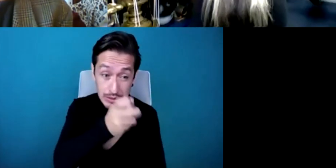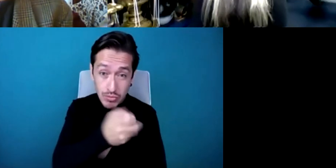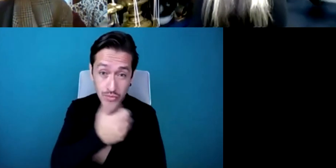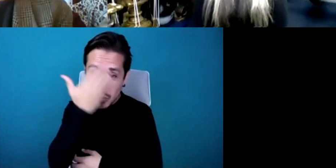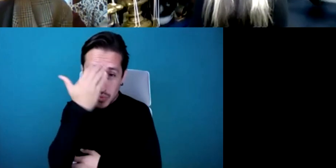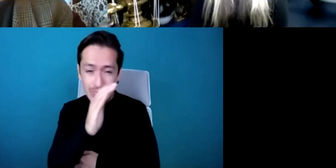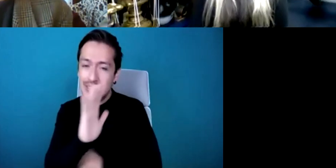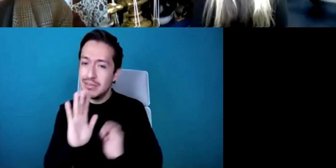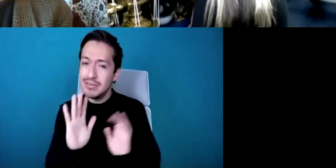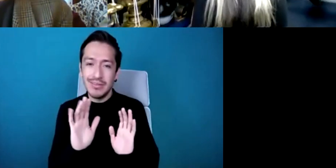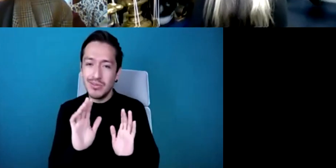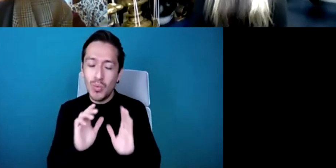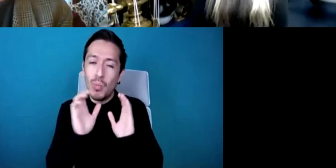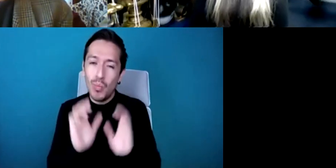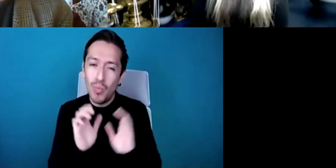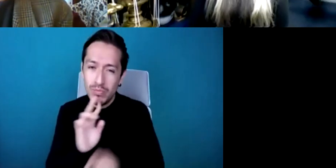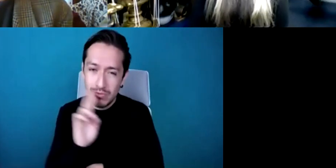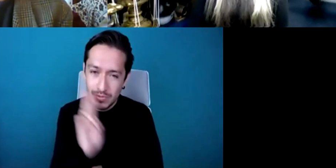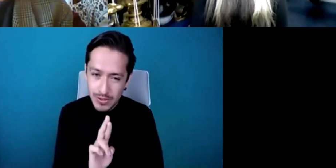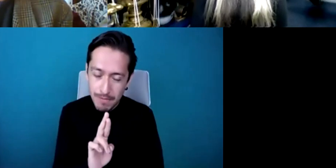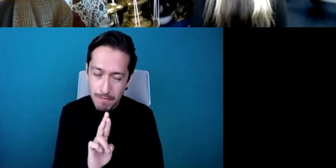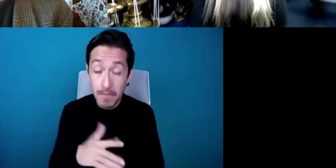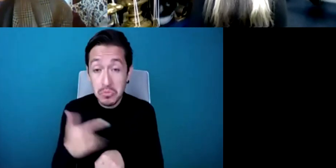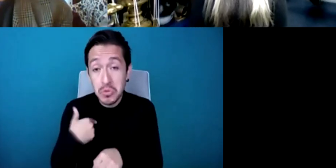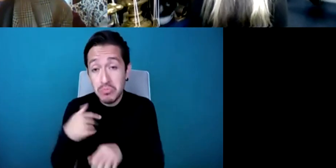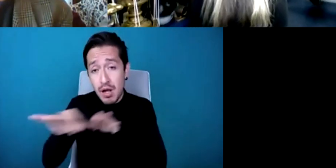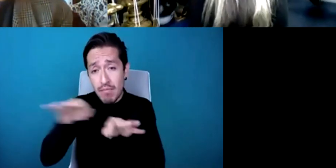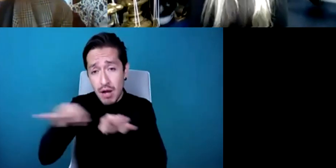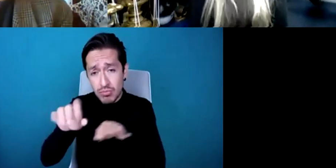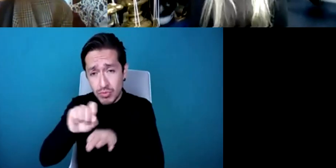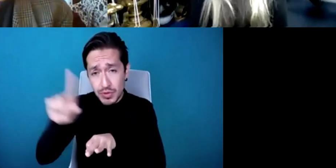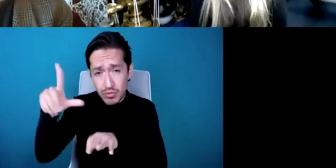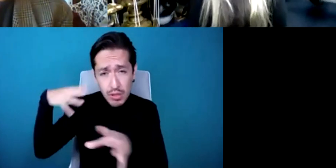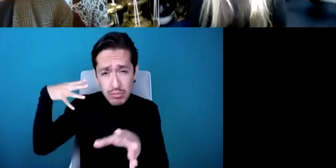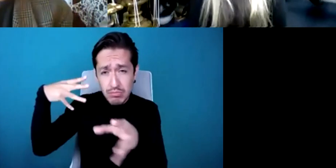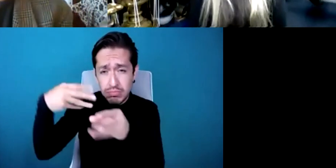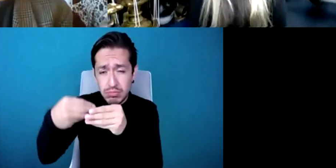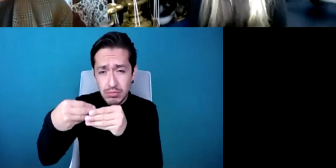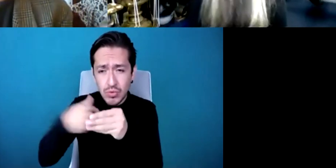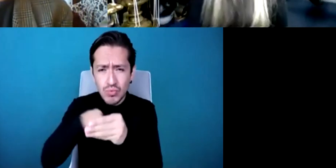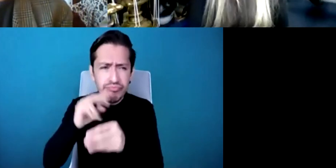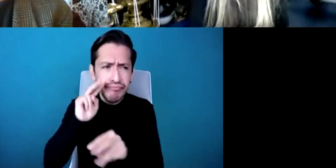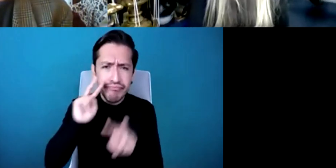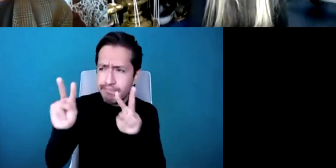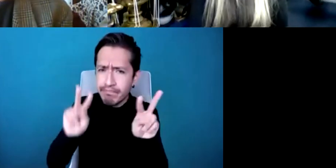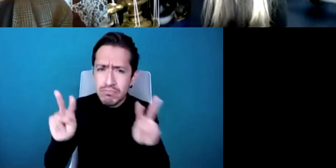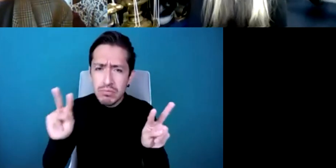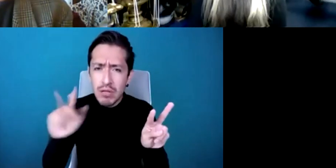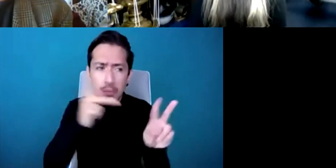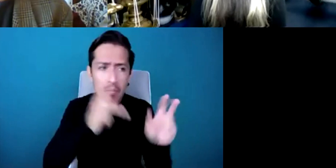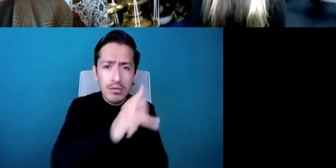professional career has seen I´ve seen changes in countries so for example